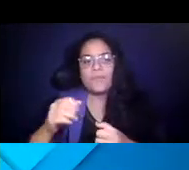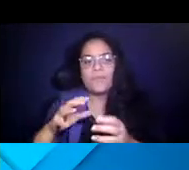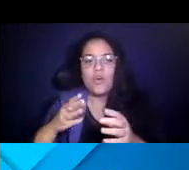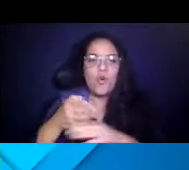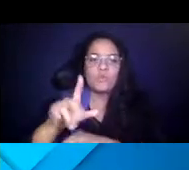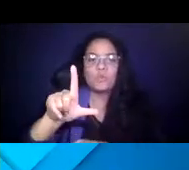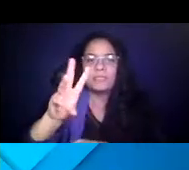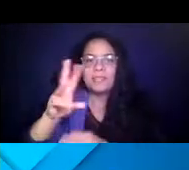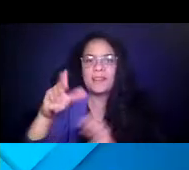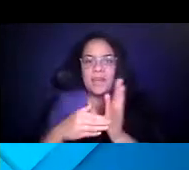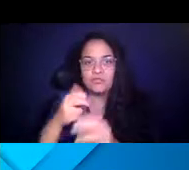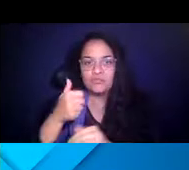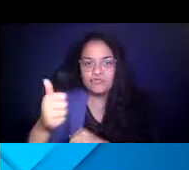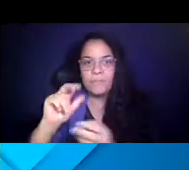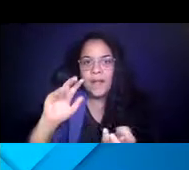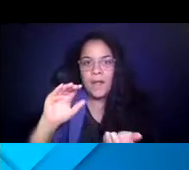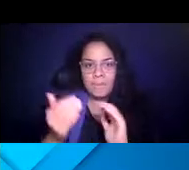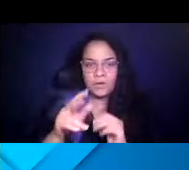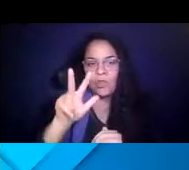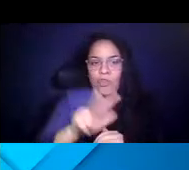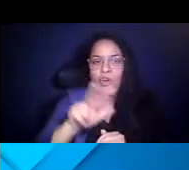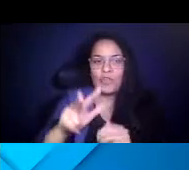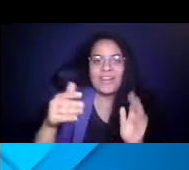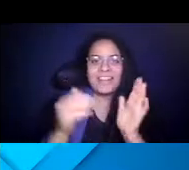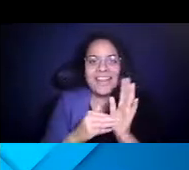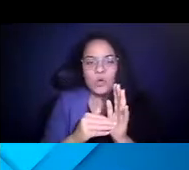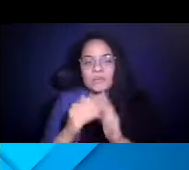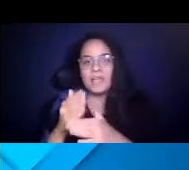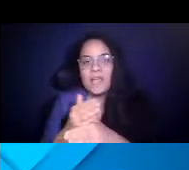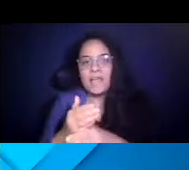14:55:25 That compares to about 33,000 trips average pre-pandemic.